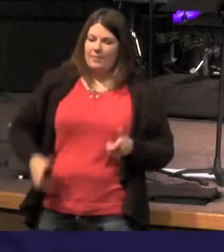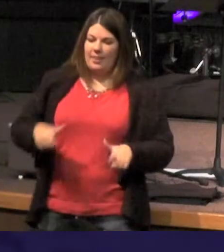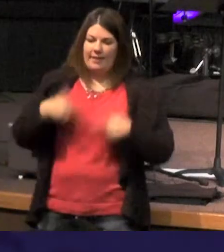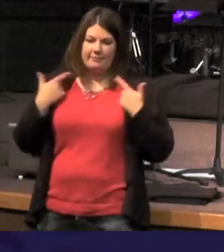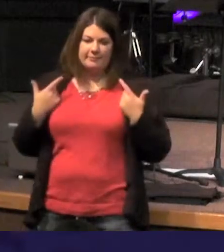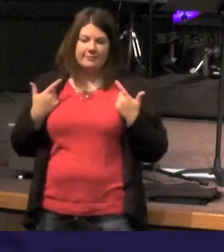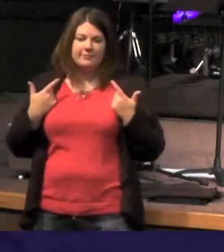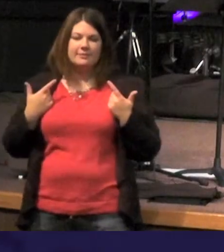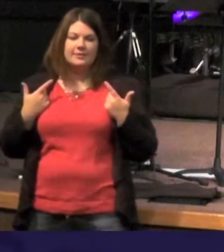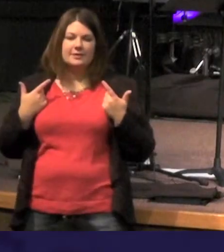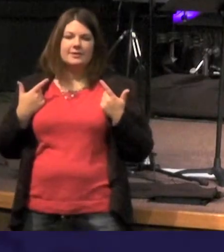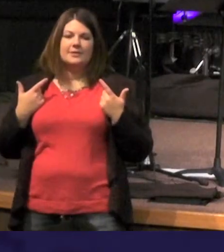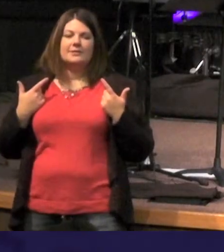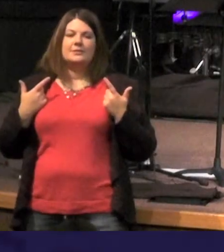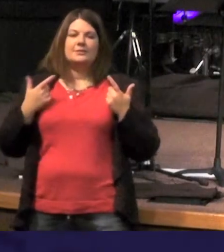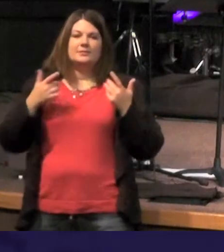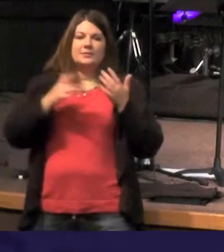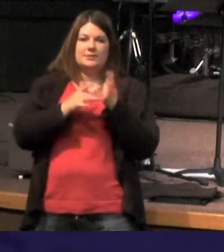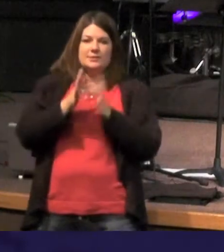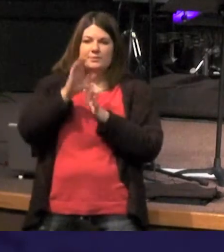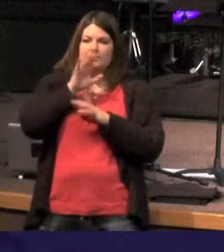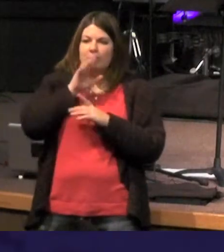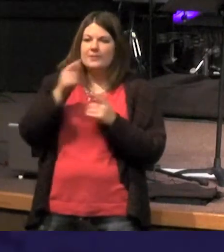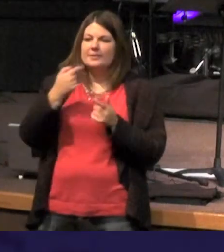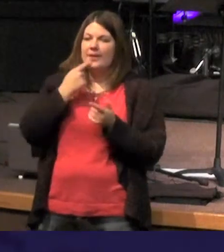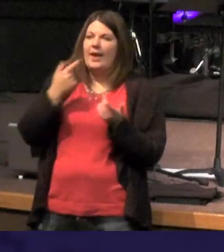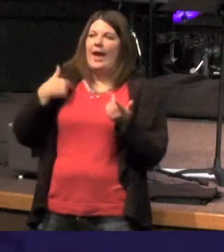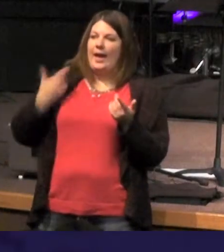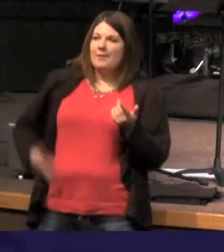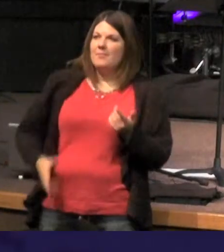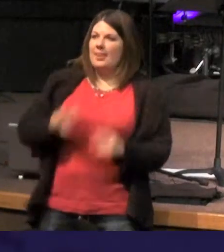he is going to put those are the words of Jesus I am the light